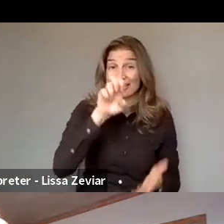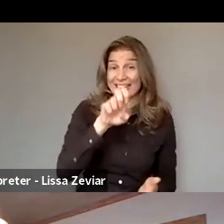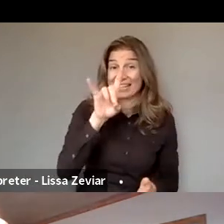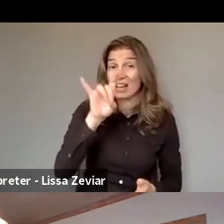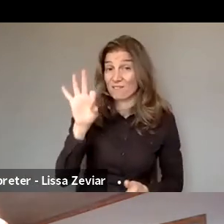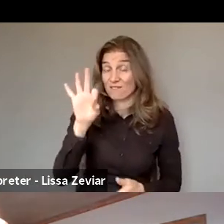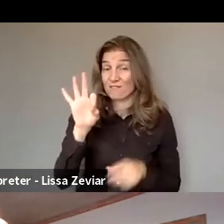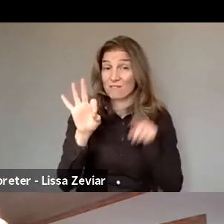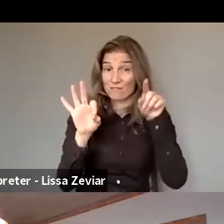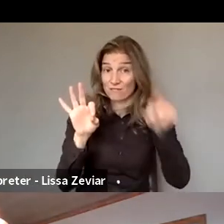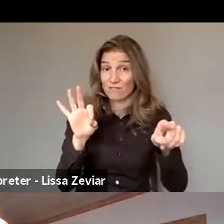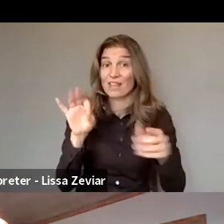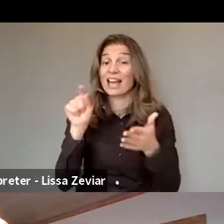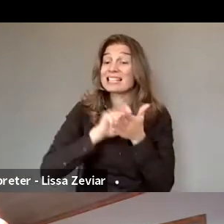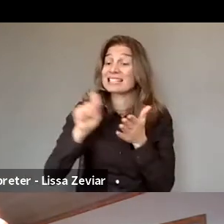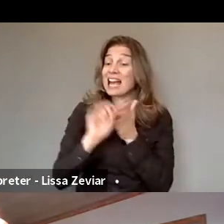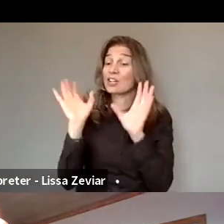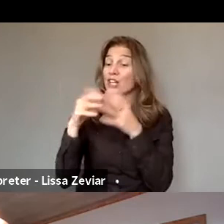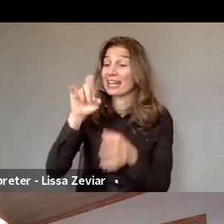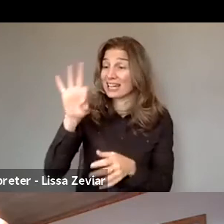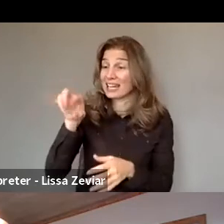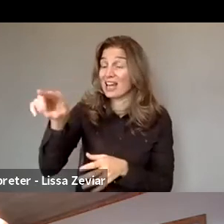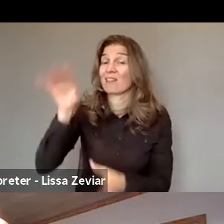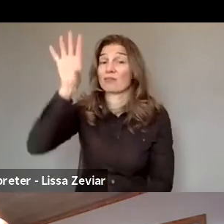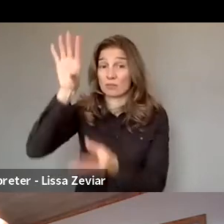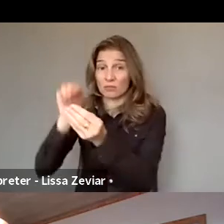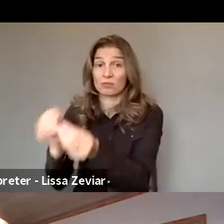so that we can receive them and take them on board.